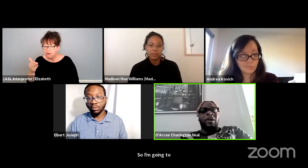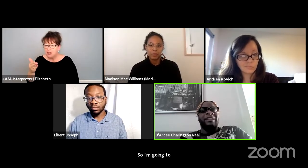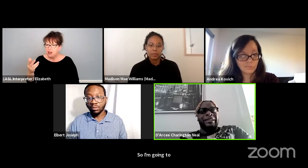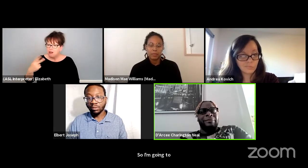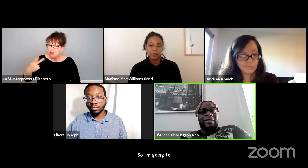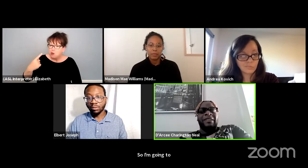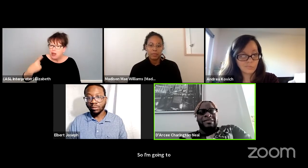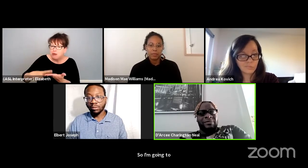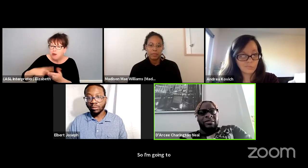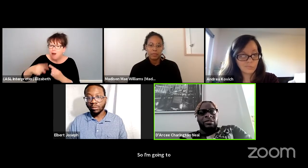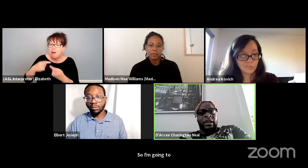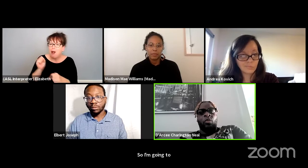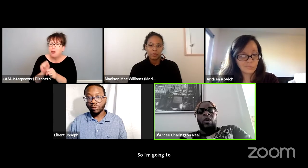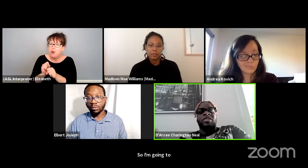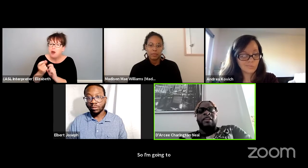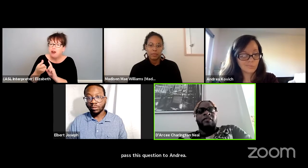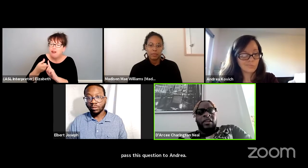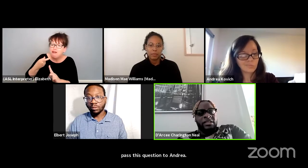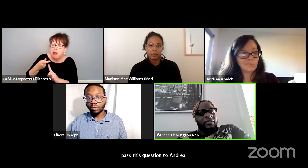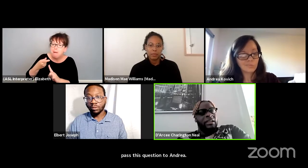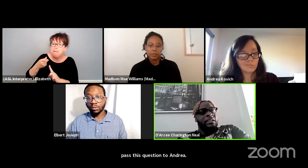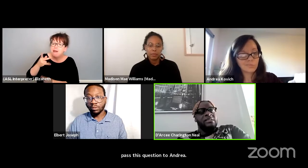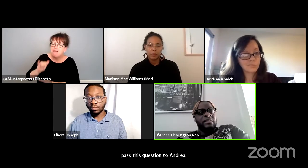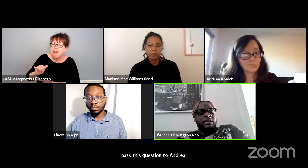the work that the playwrights are supposed to do like what their version of it is.